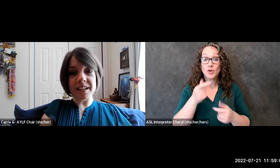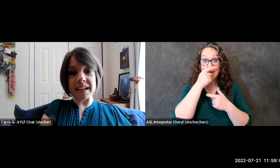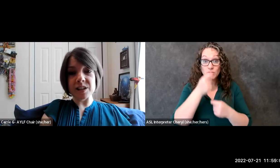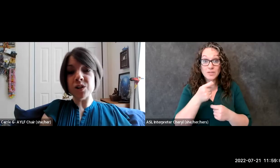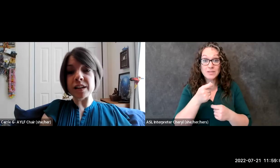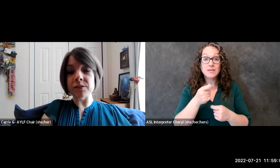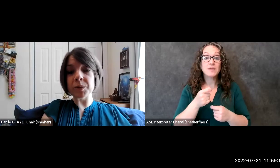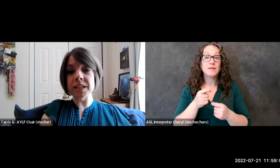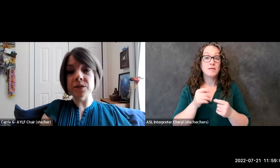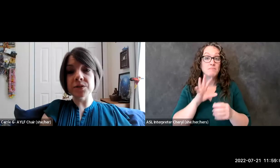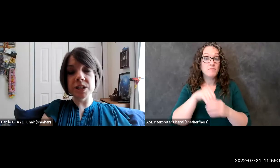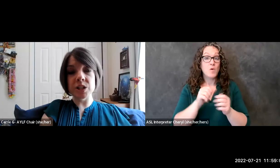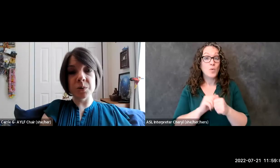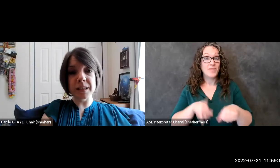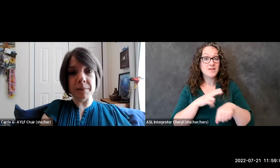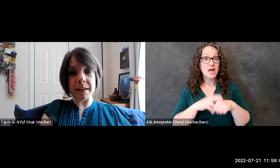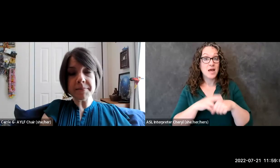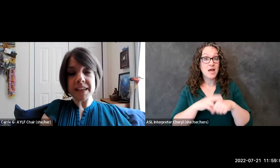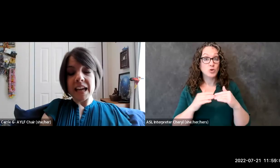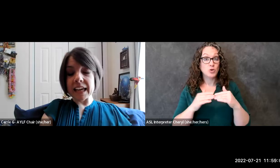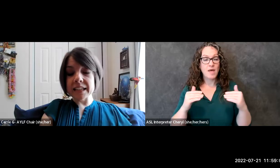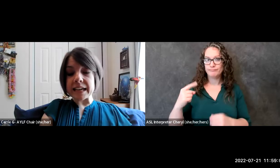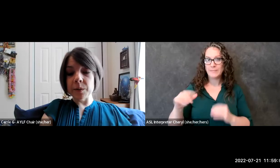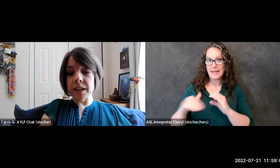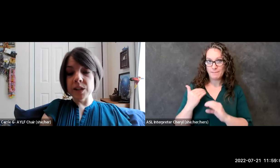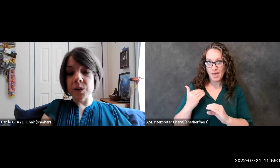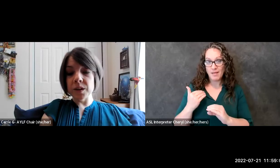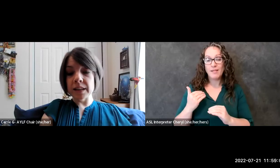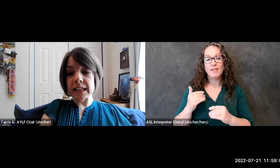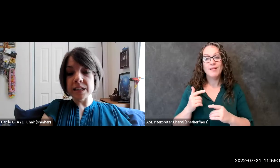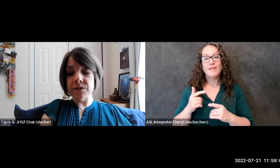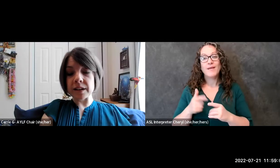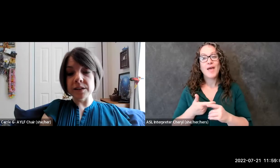a national level please feel free to shoot me an email and i will get you the link to fill out